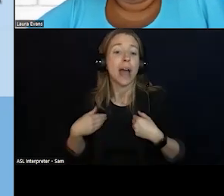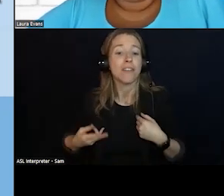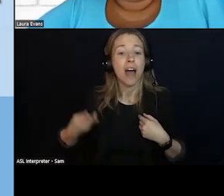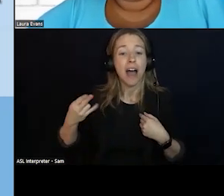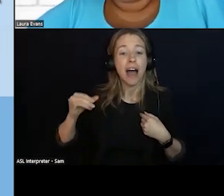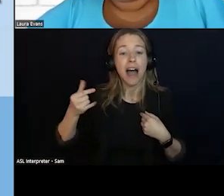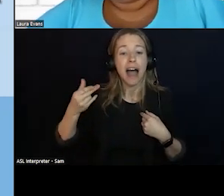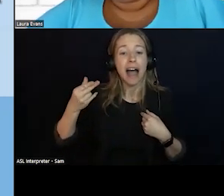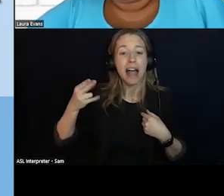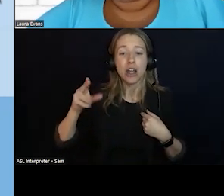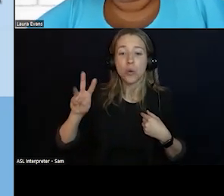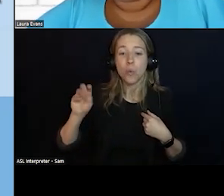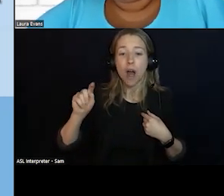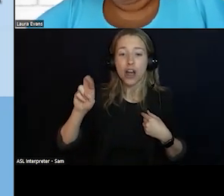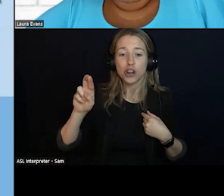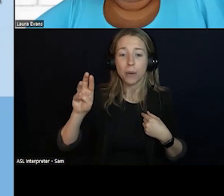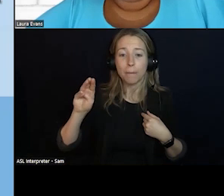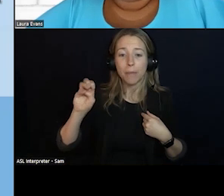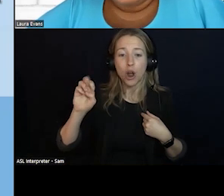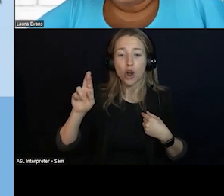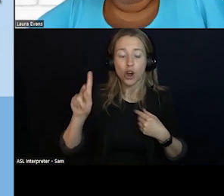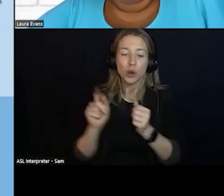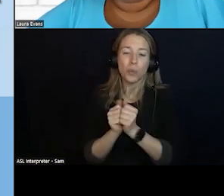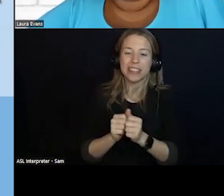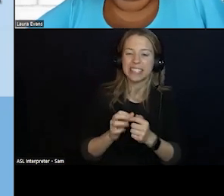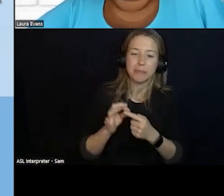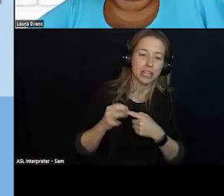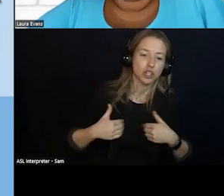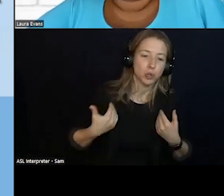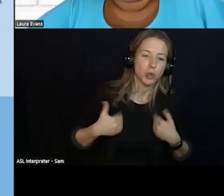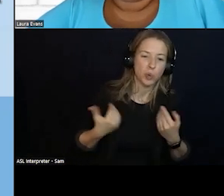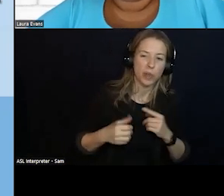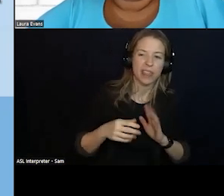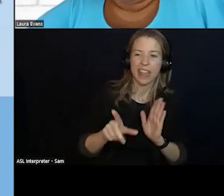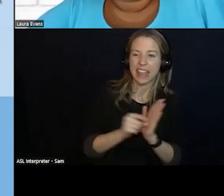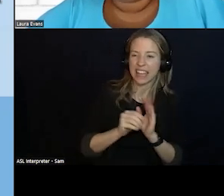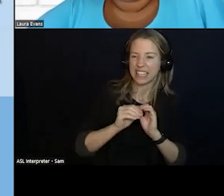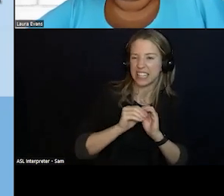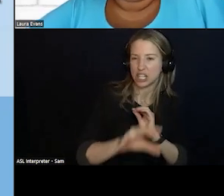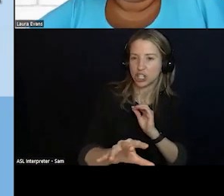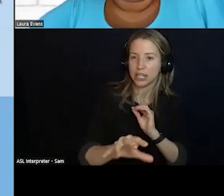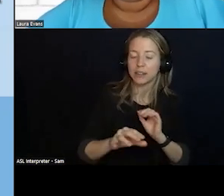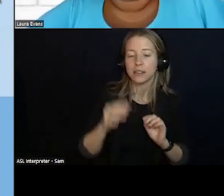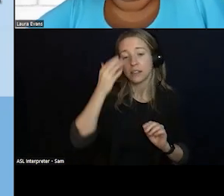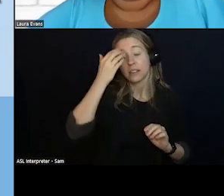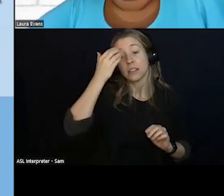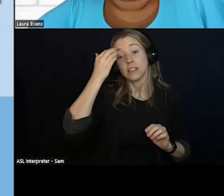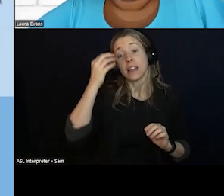THAT HAPPENED IN JANUARY BUT THE TECH ADDITION THAT HAPPENED LAST WEEK IS GETTING UP THERE IN VIEWS.